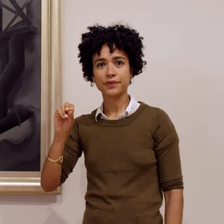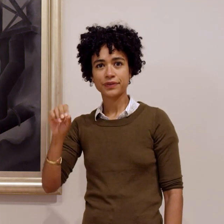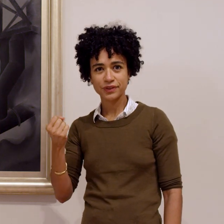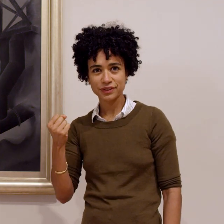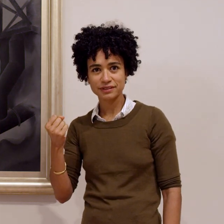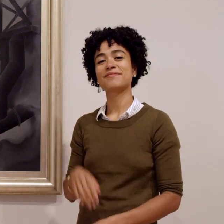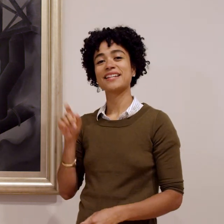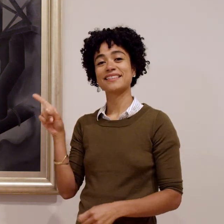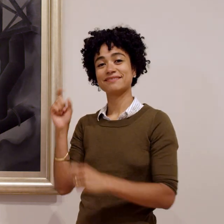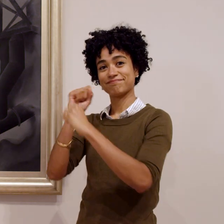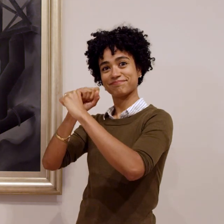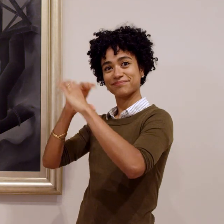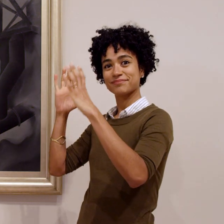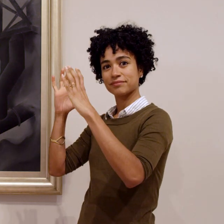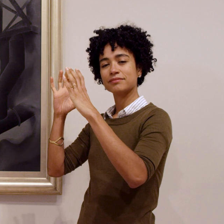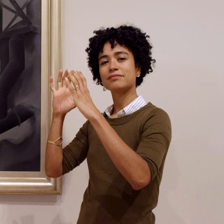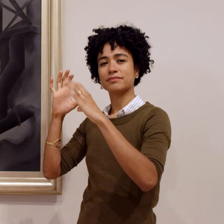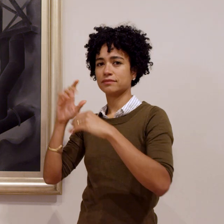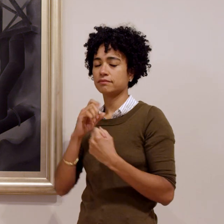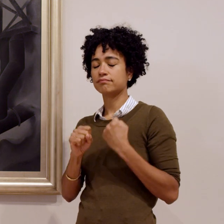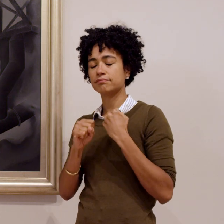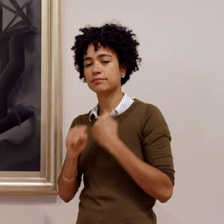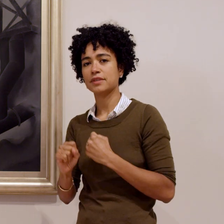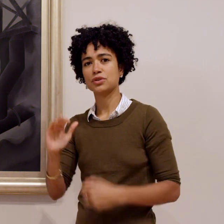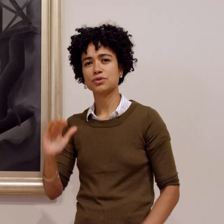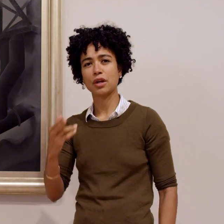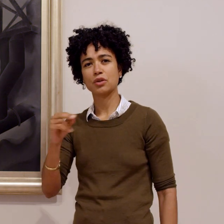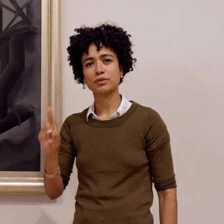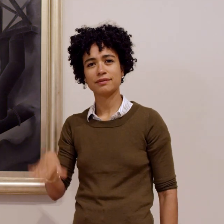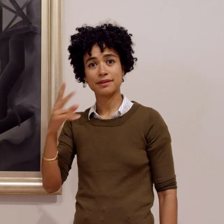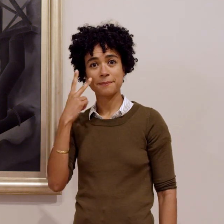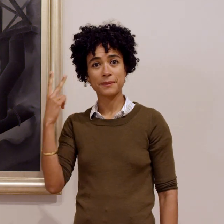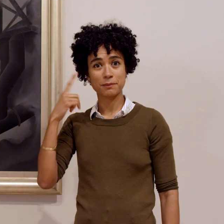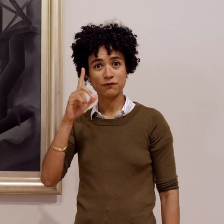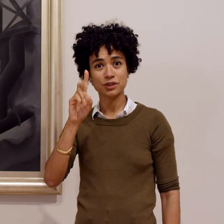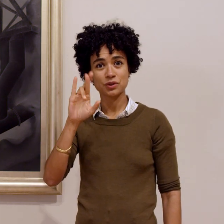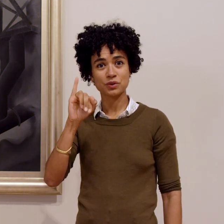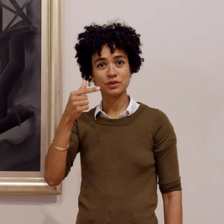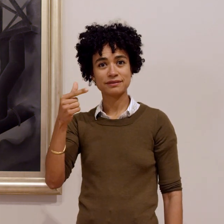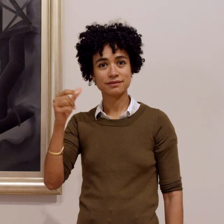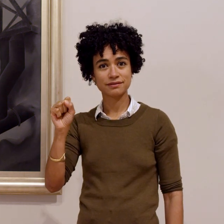This scene comes from a powerful memory that Driggs had from childhood.